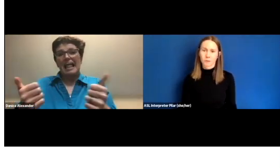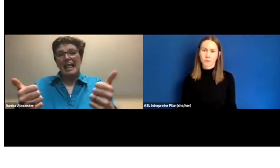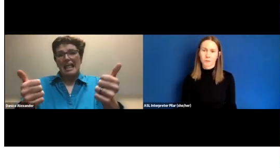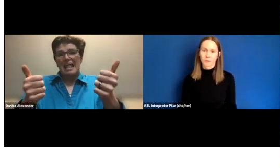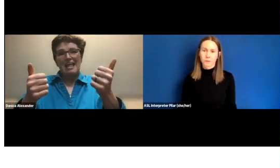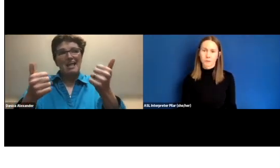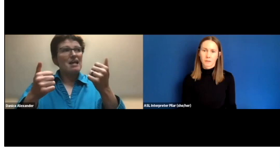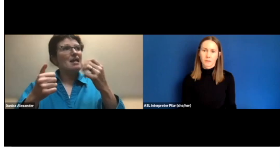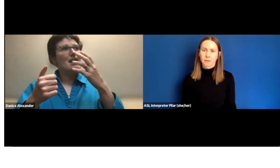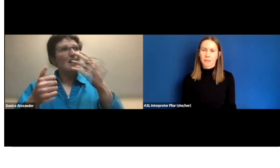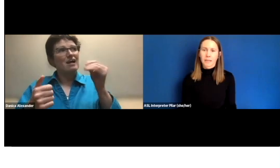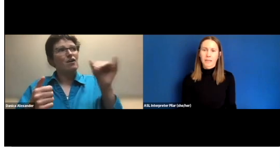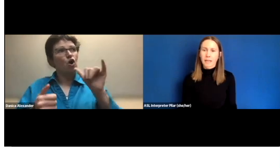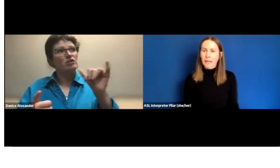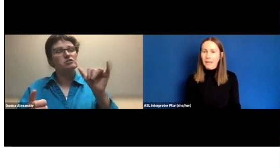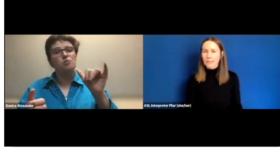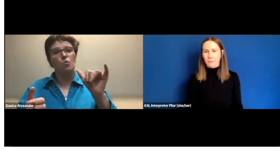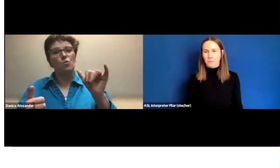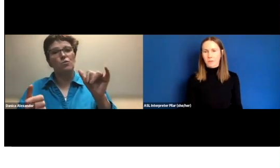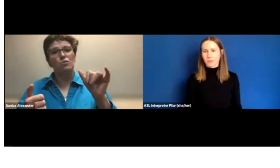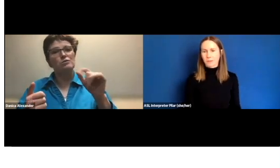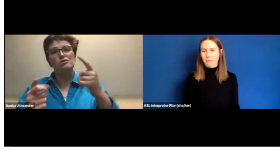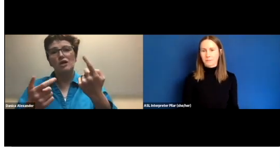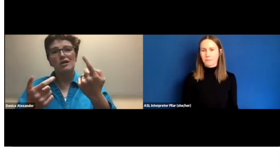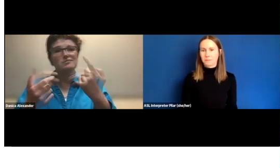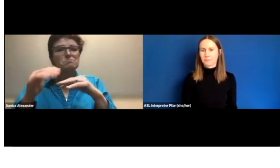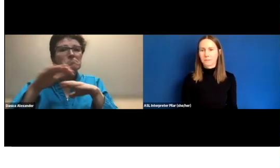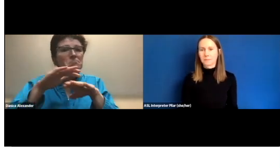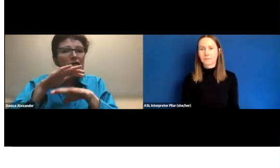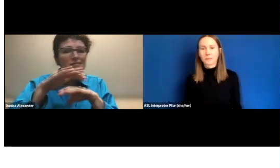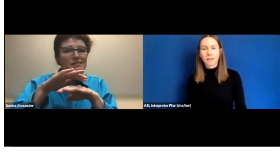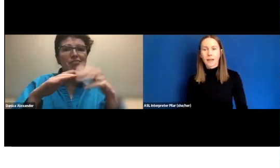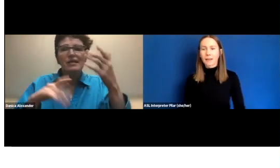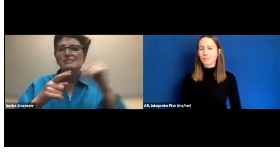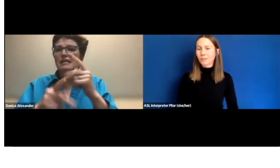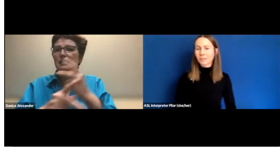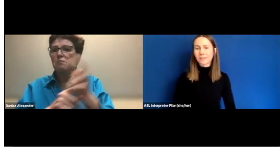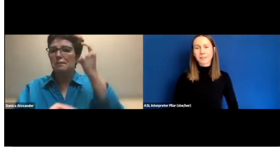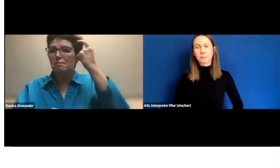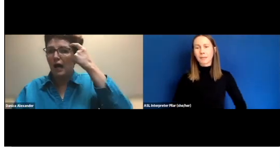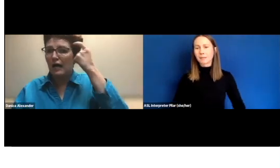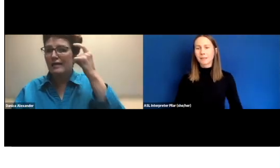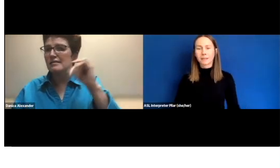Any effort. And just the basics to keep in mind.